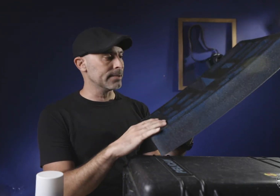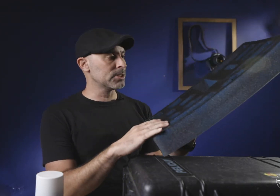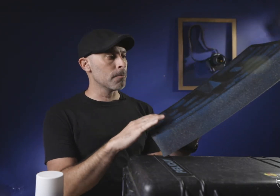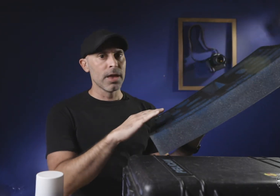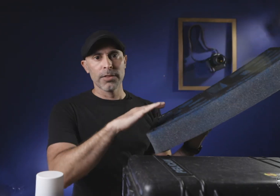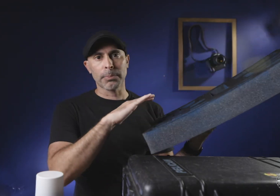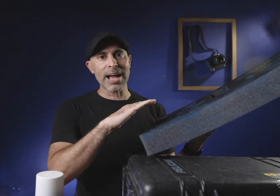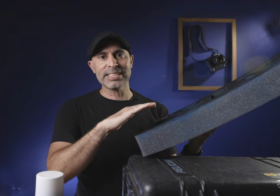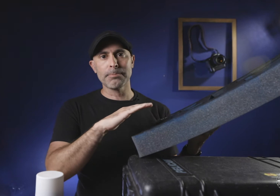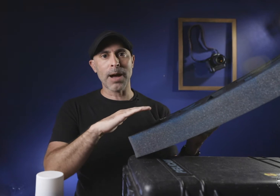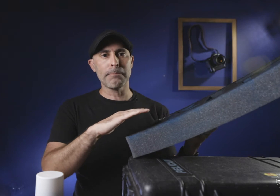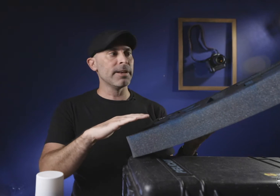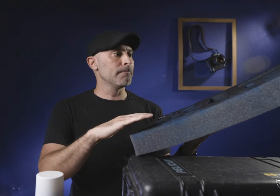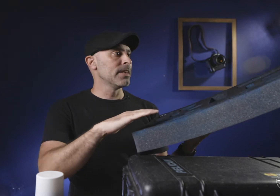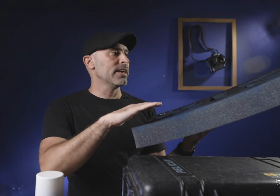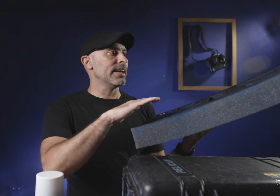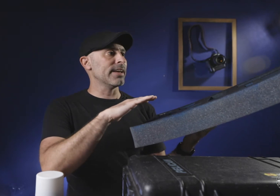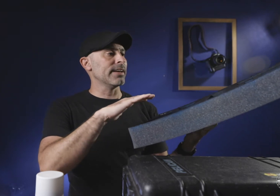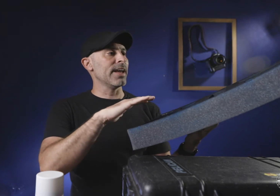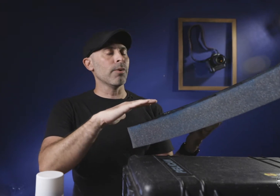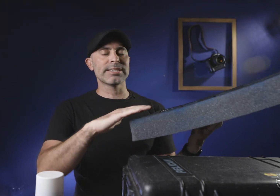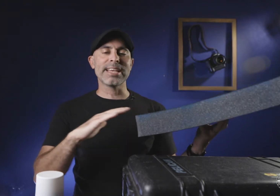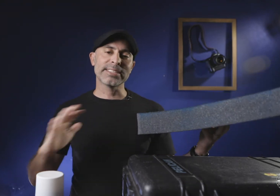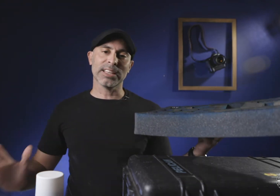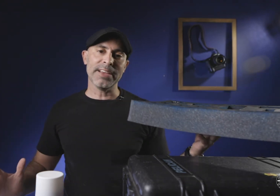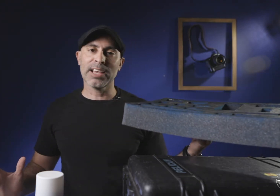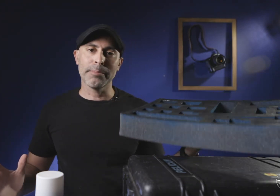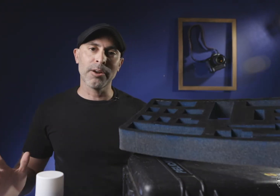so the Plasti Dip in my opinion i don't want to say it's a lifetime guarantee